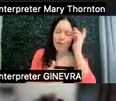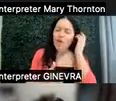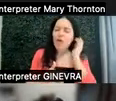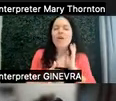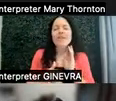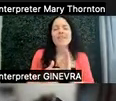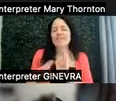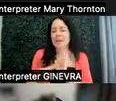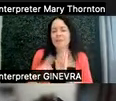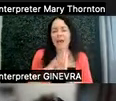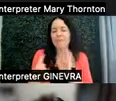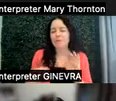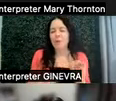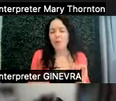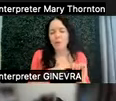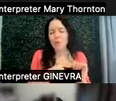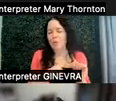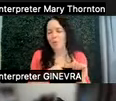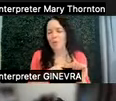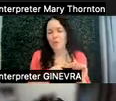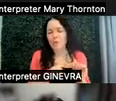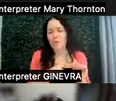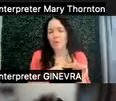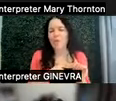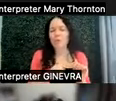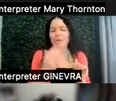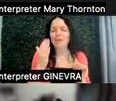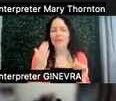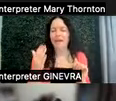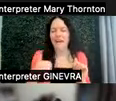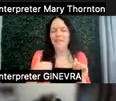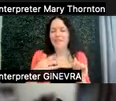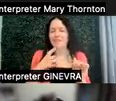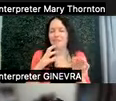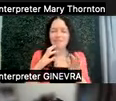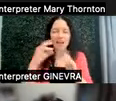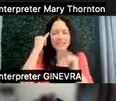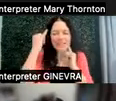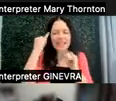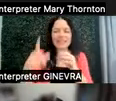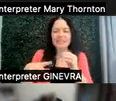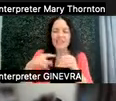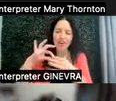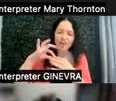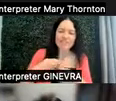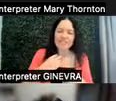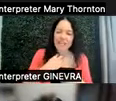in the principles of being neurotypical, non-disabled, able to participate as,